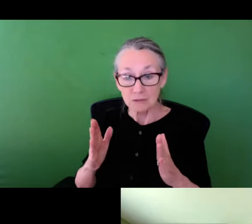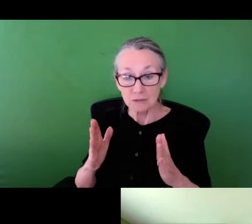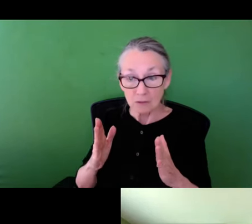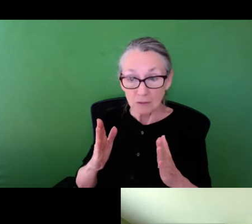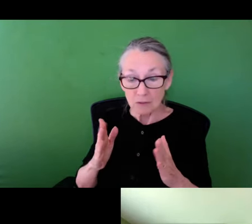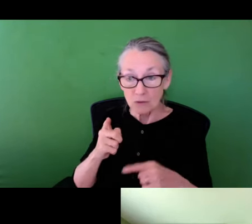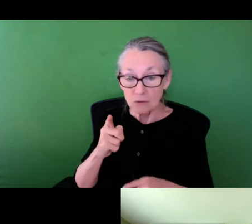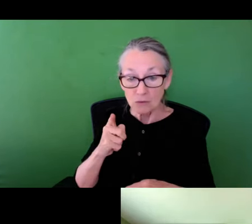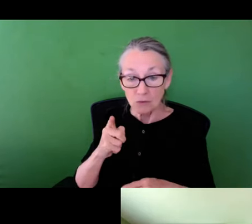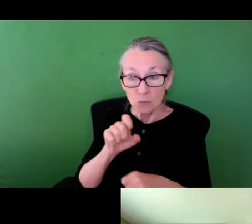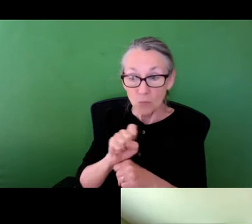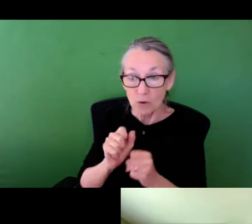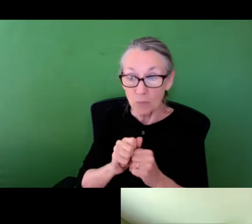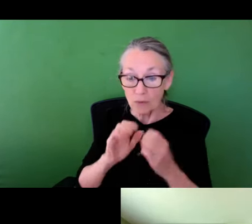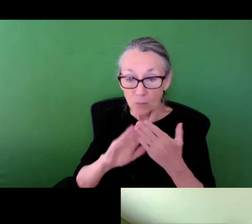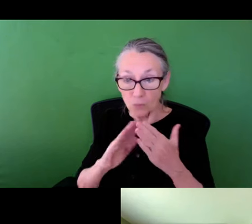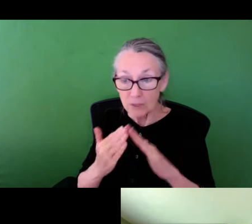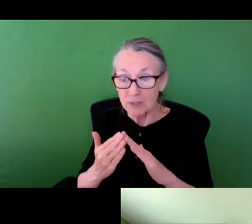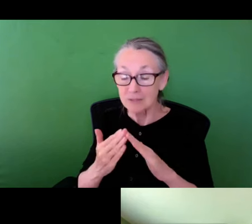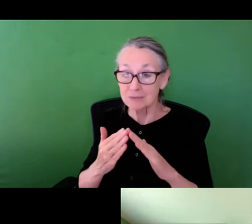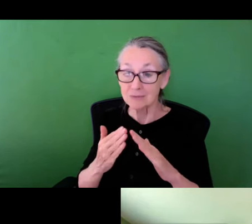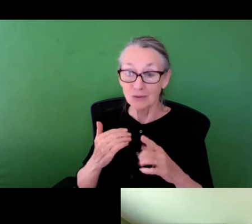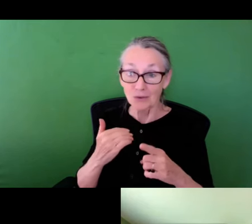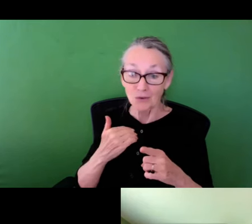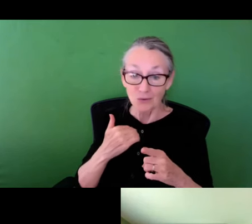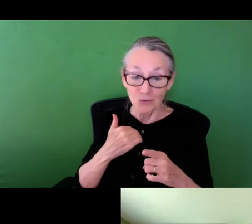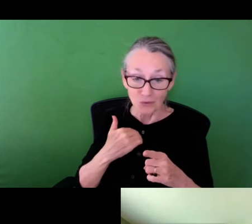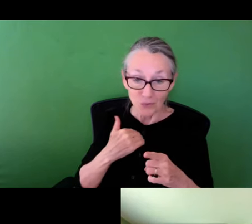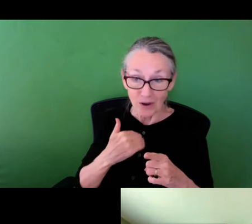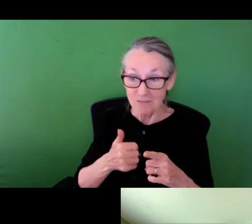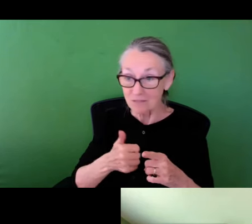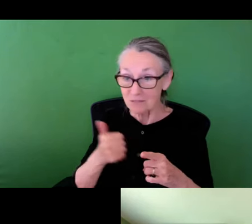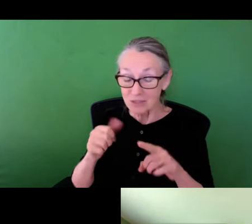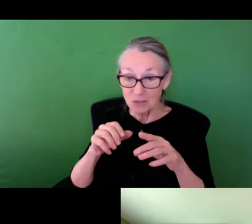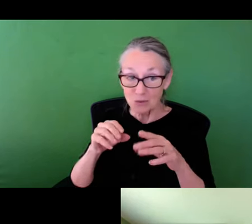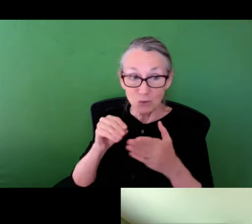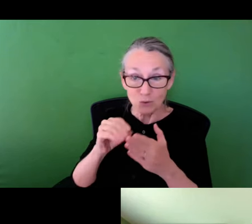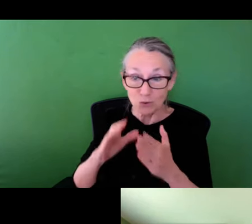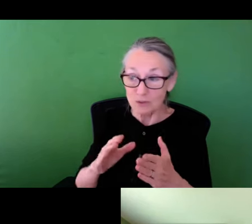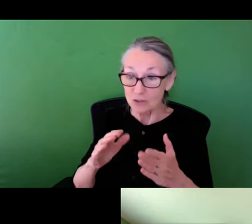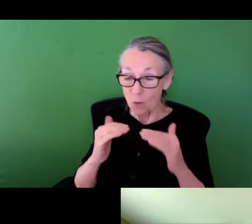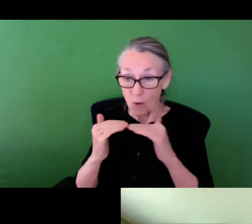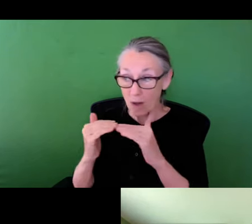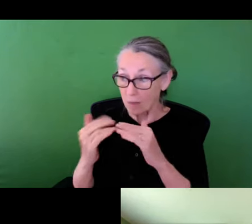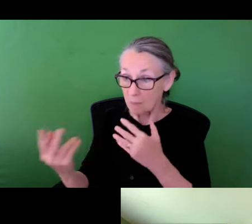projects that would be in great interest to the students. You are working with your communities